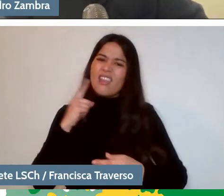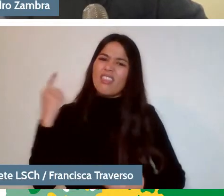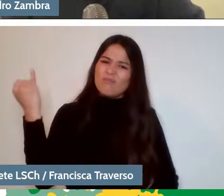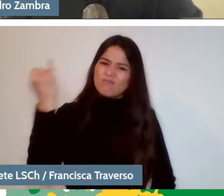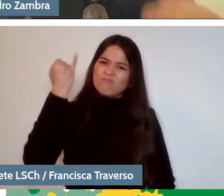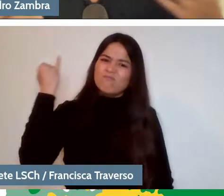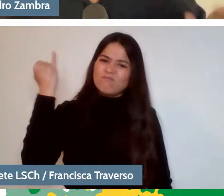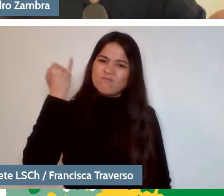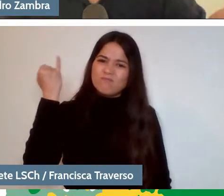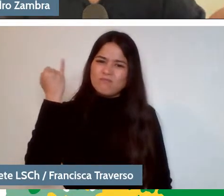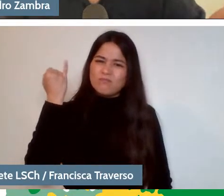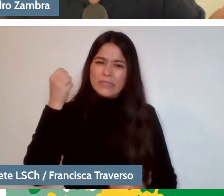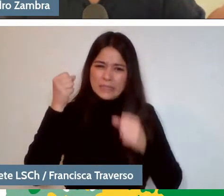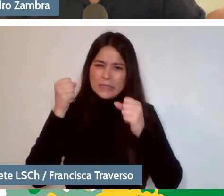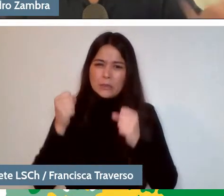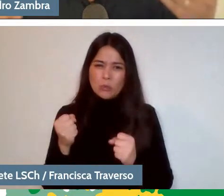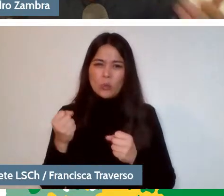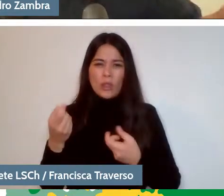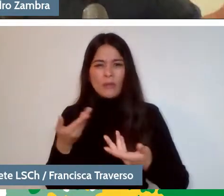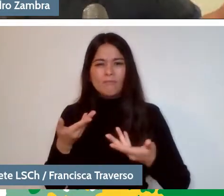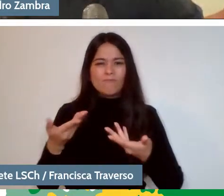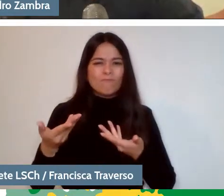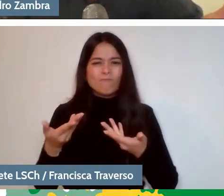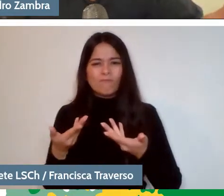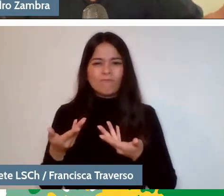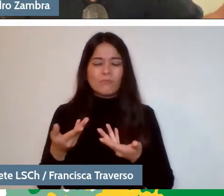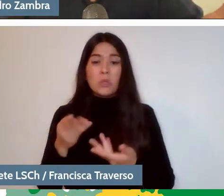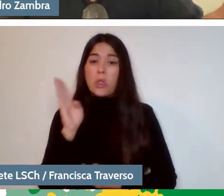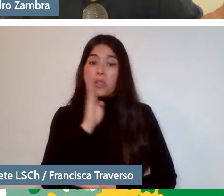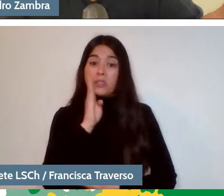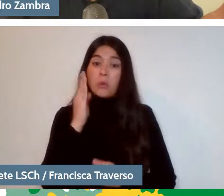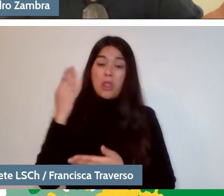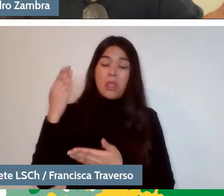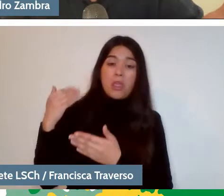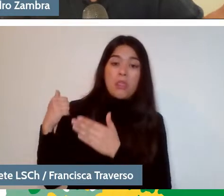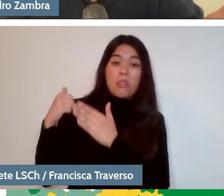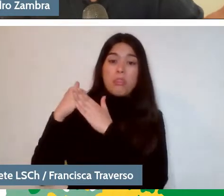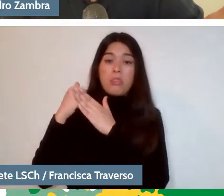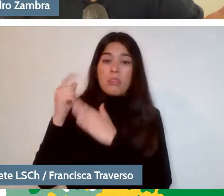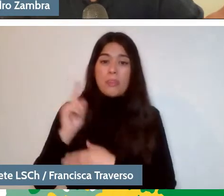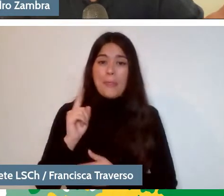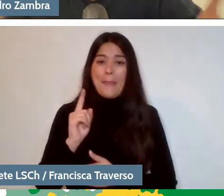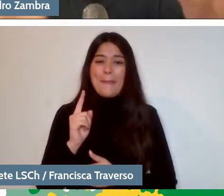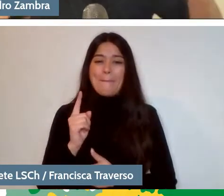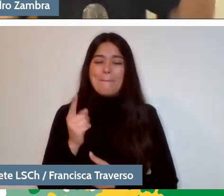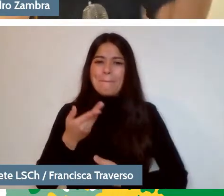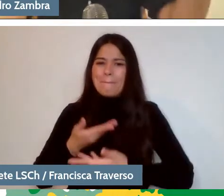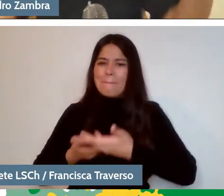that makes dialogue possible, it is not about disguising authority, but about focusing it in another way